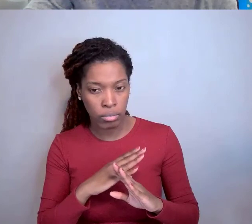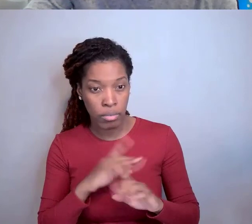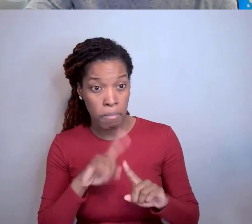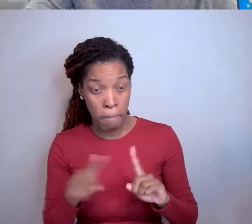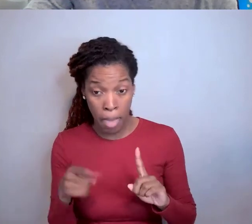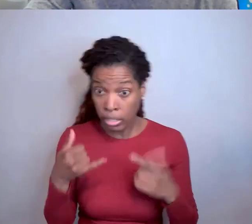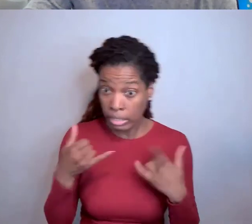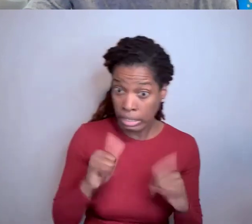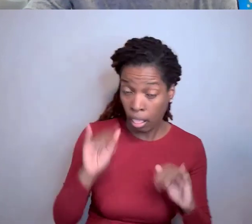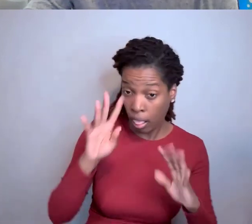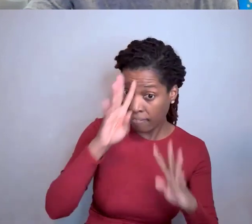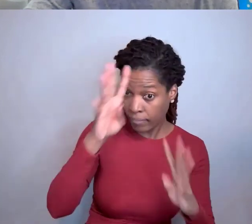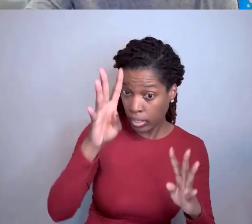in your final invention statement.